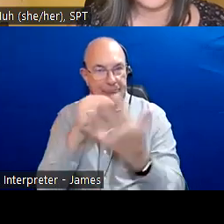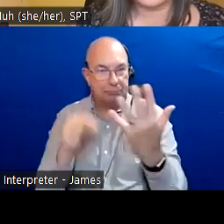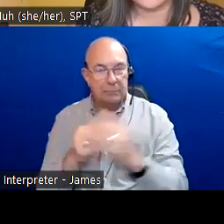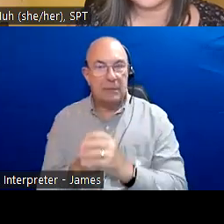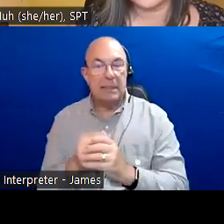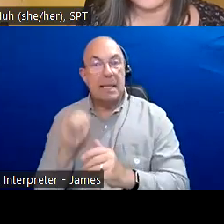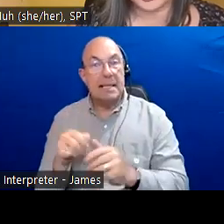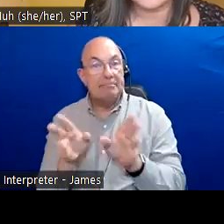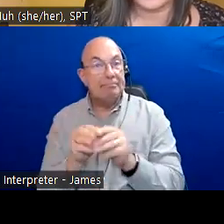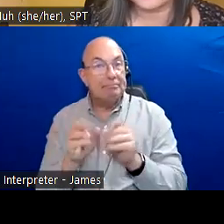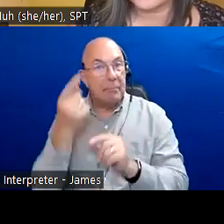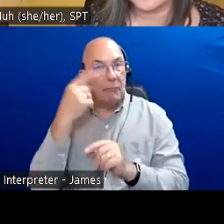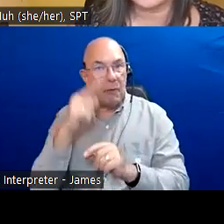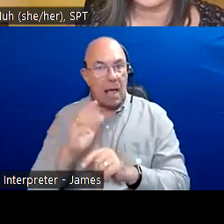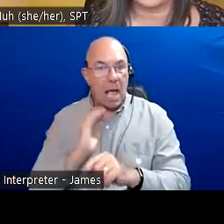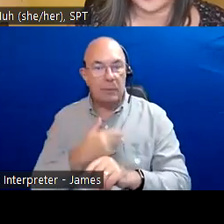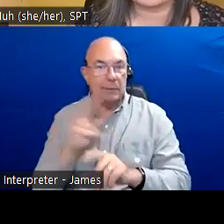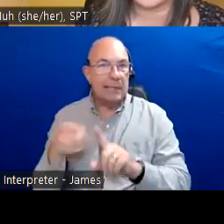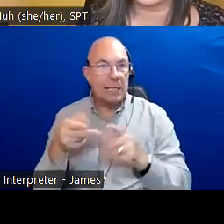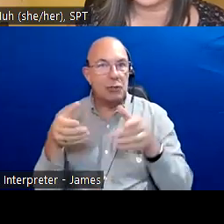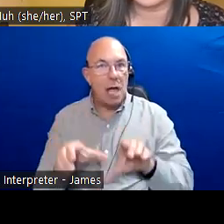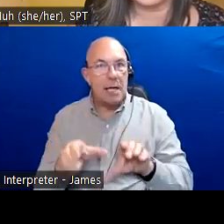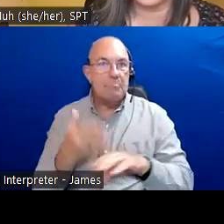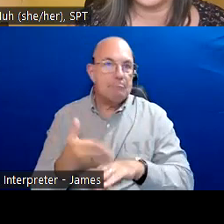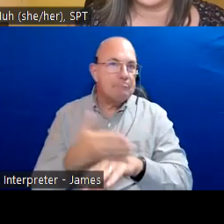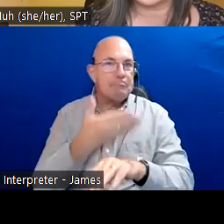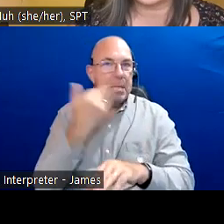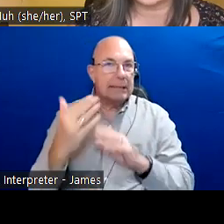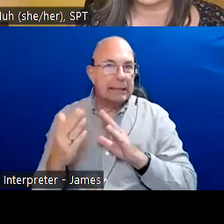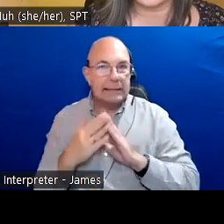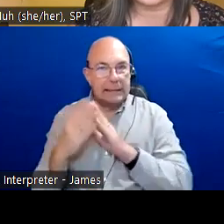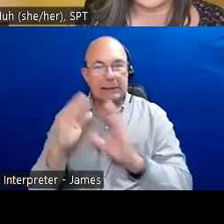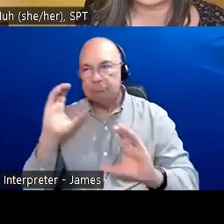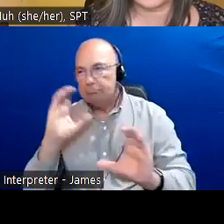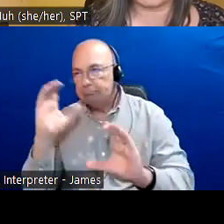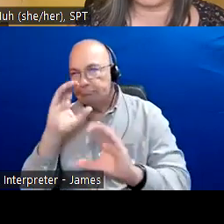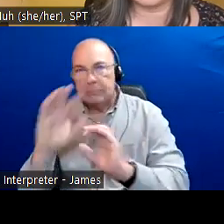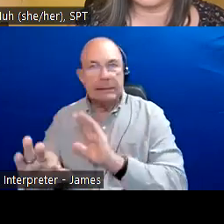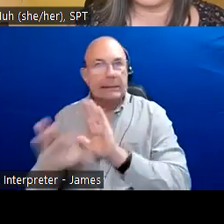the event if you require ASL please let a SPT host no, even message Janelle, or myself